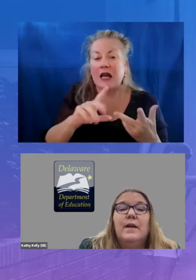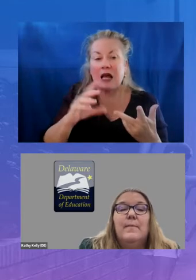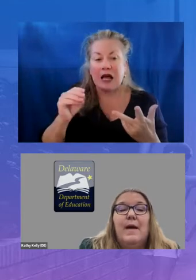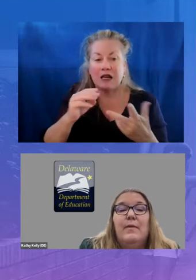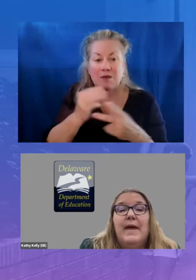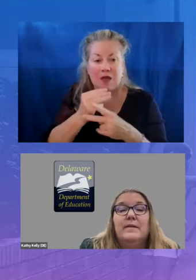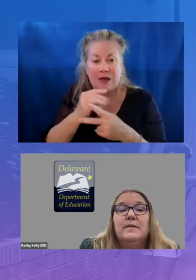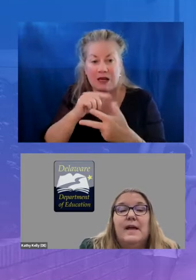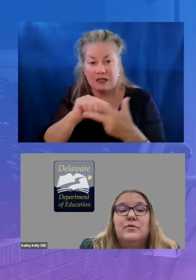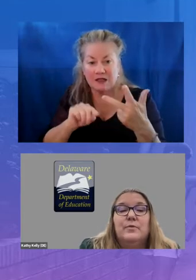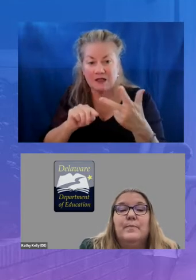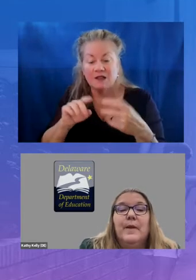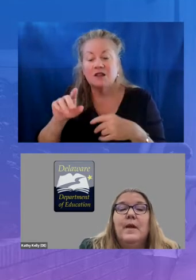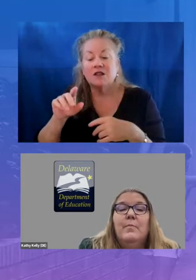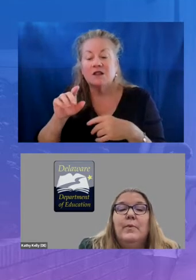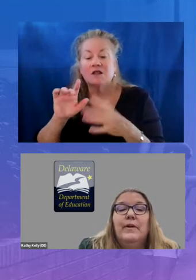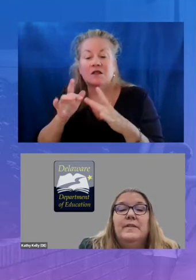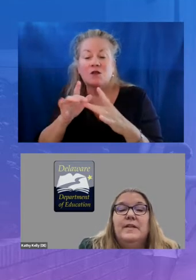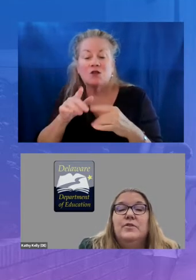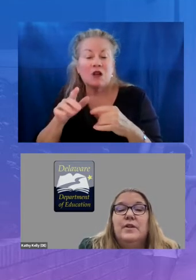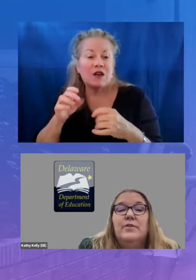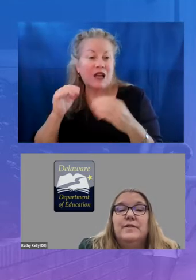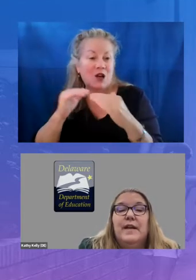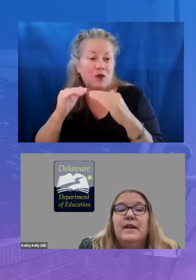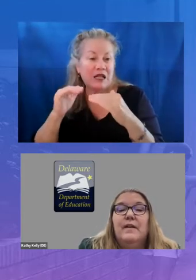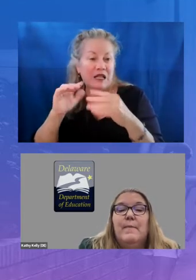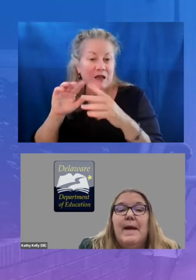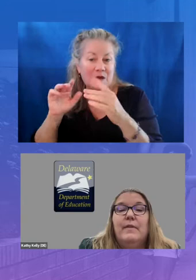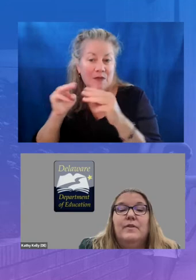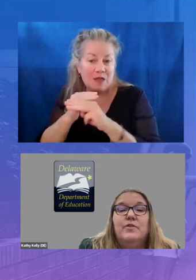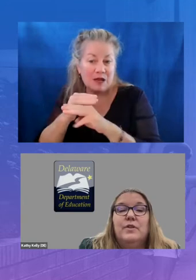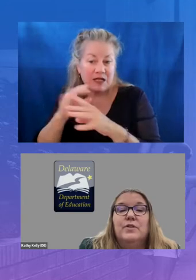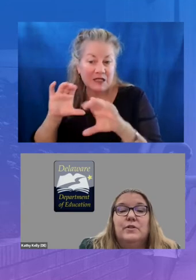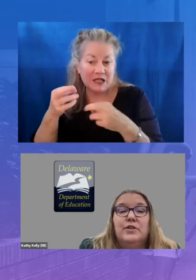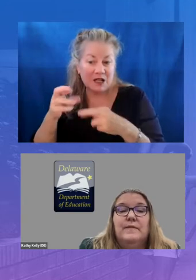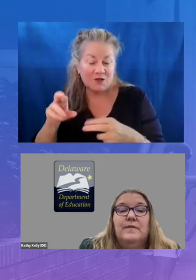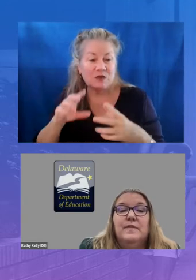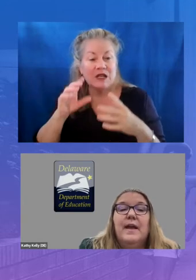the mathematics classroom building teachers understanding of math instructional shifts